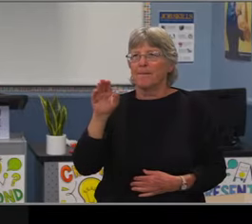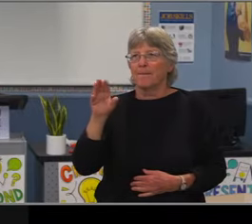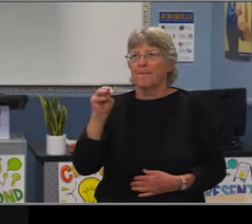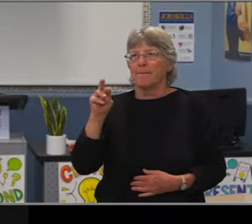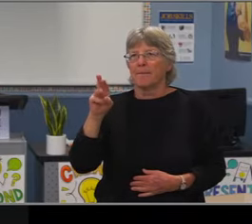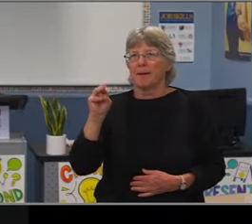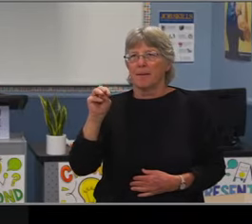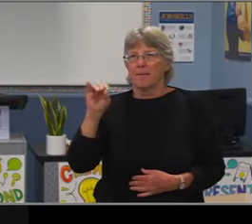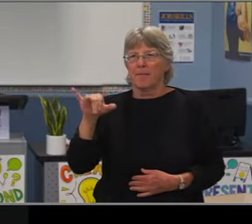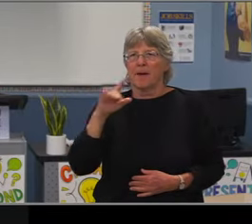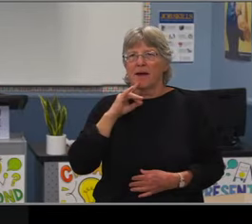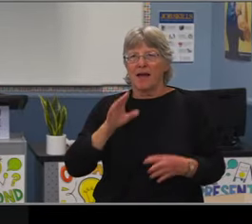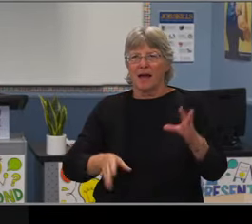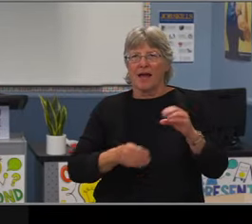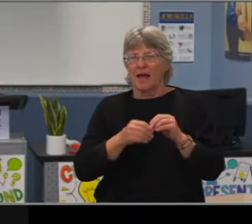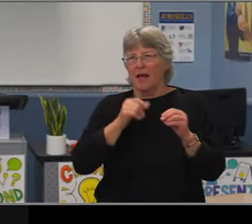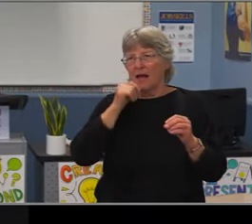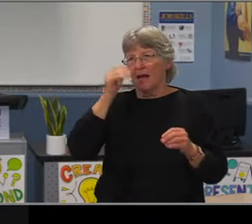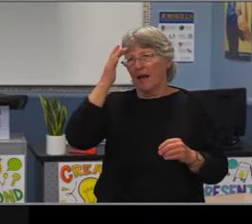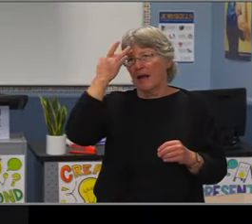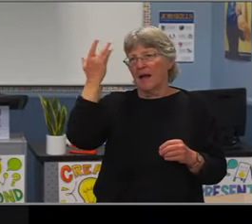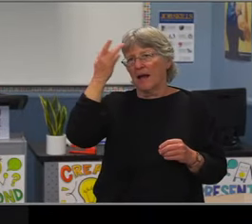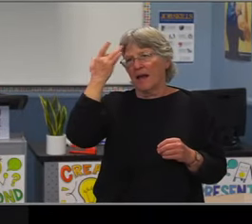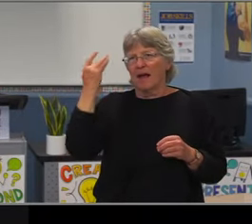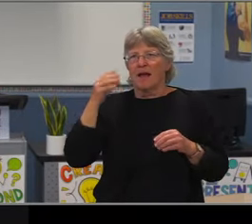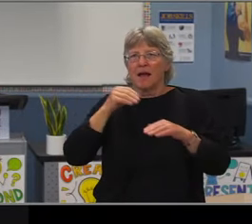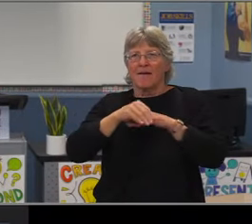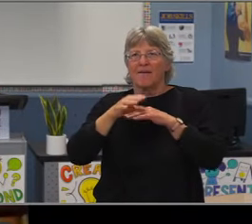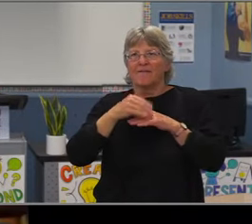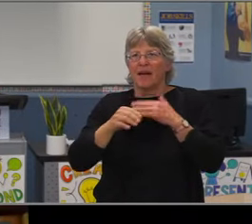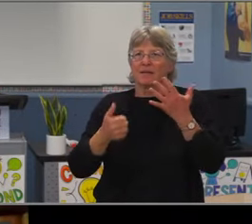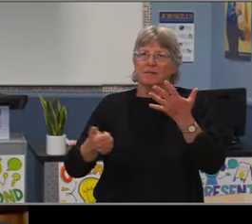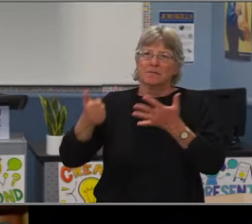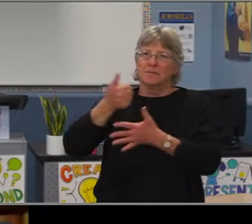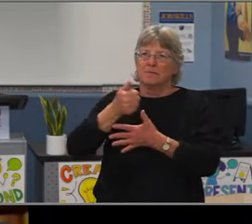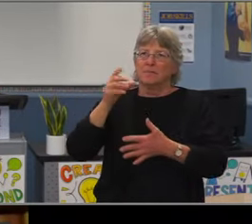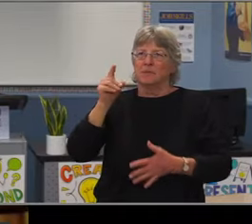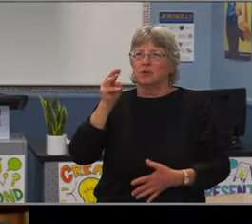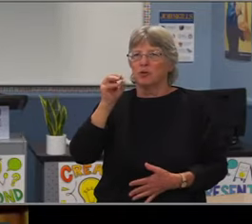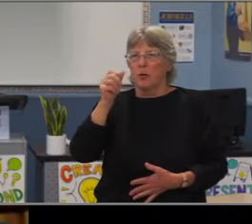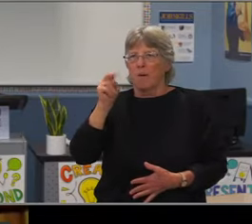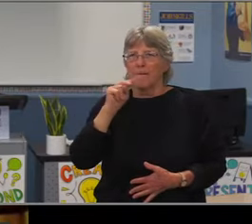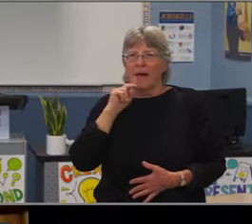Looking at the impact of school of residents versus end school of choice on enrollment,